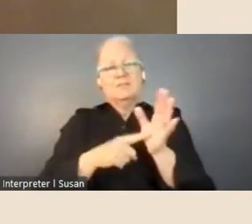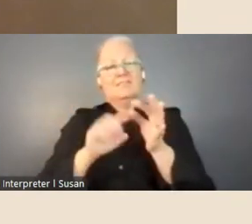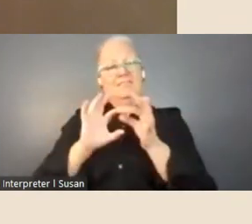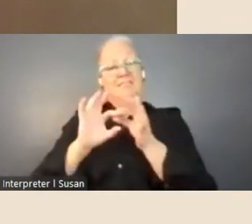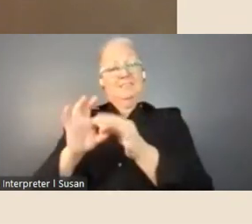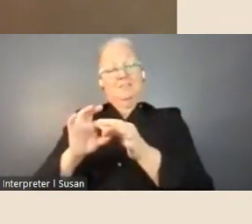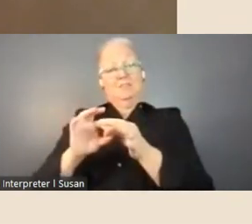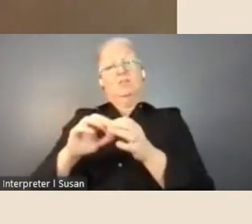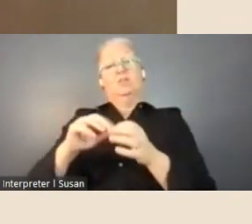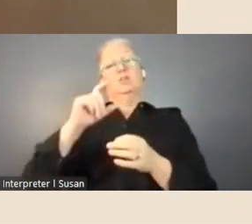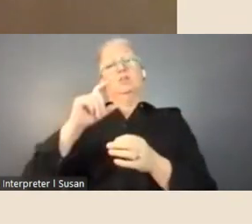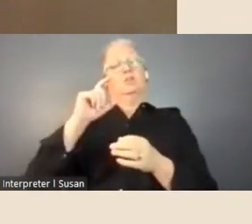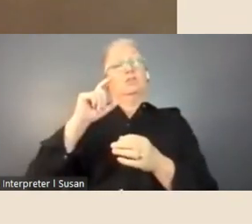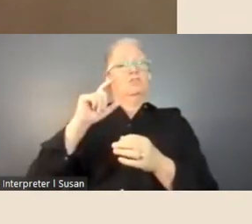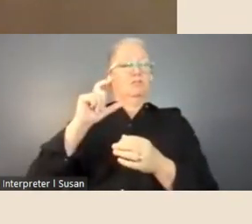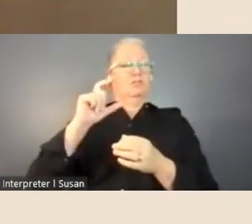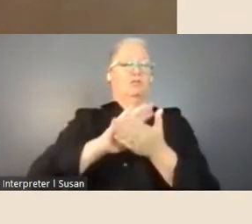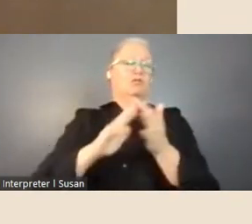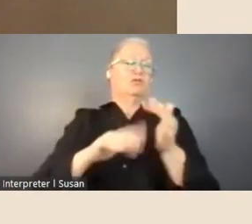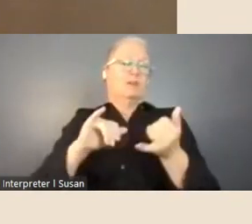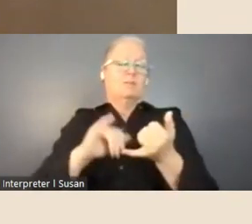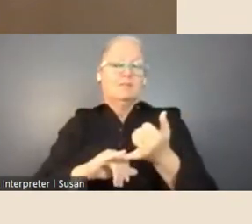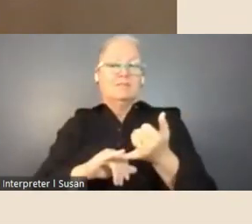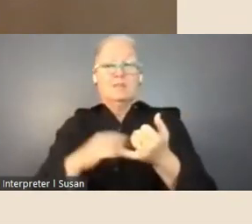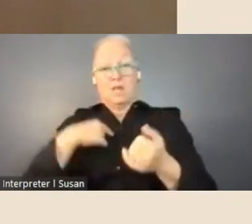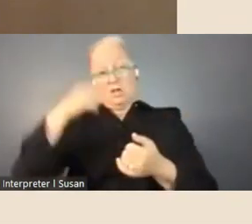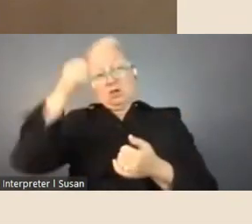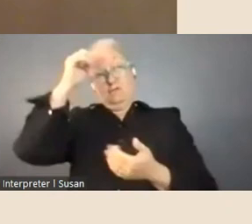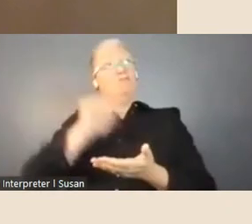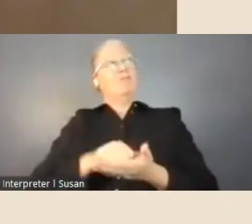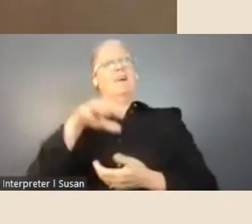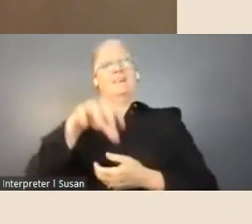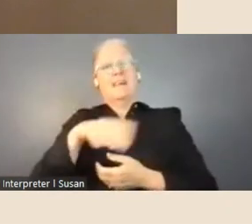so I knew I was in the right place. Not only do they have the portrait, they have